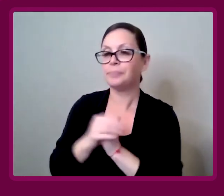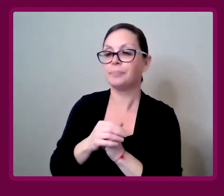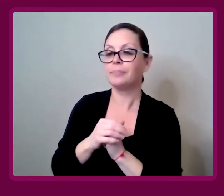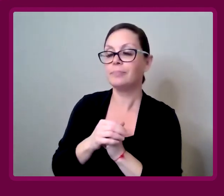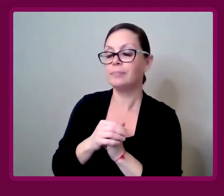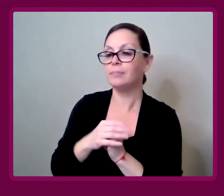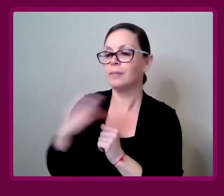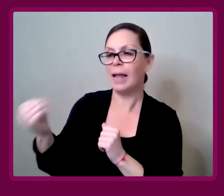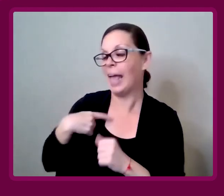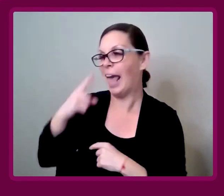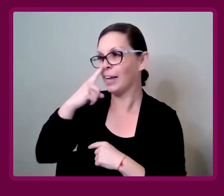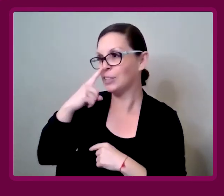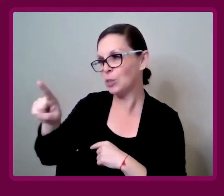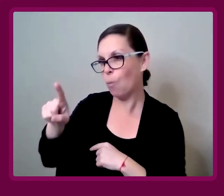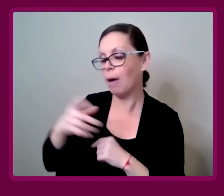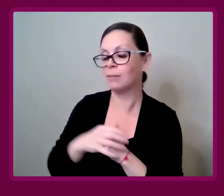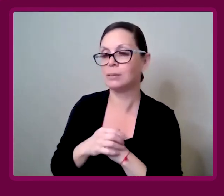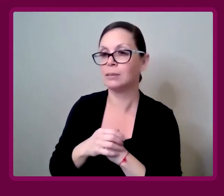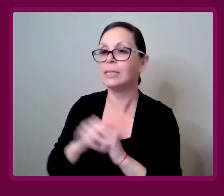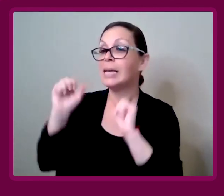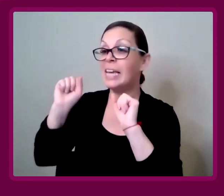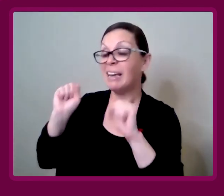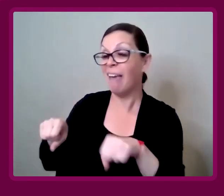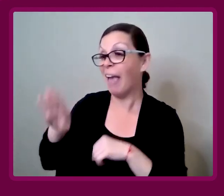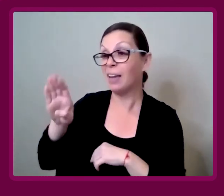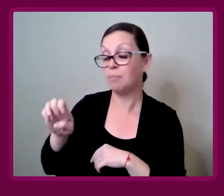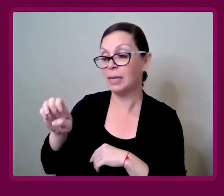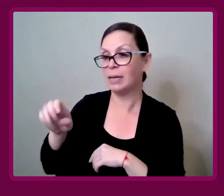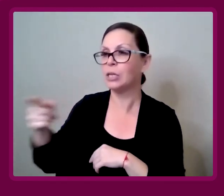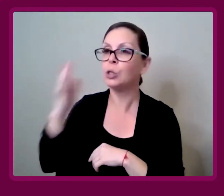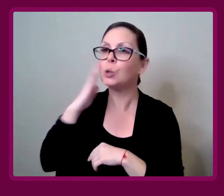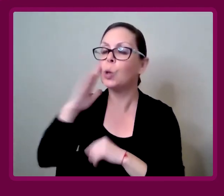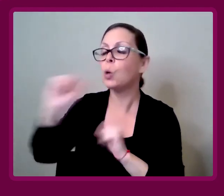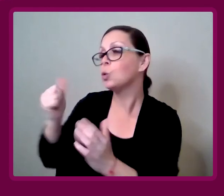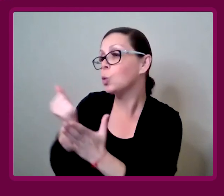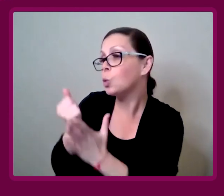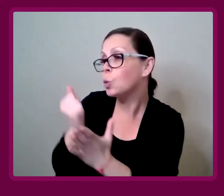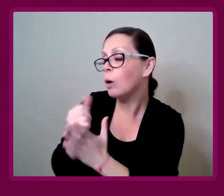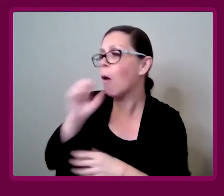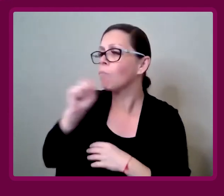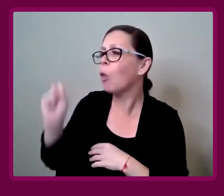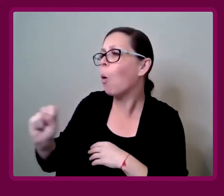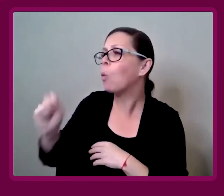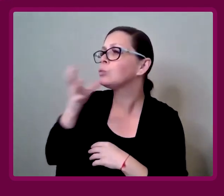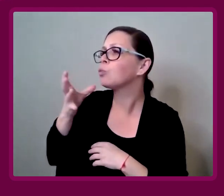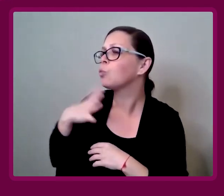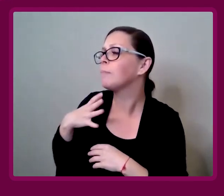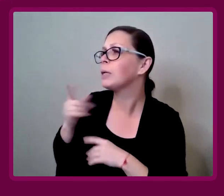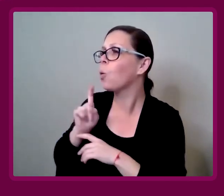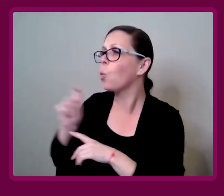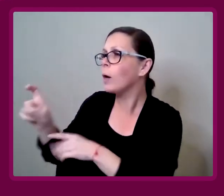I don't mind what it is. You could help the old lady on your street.